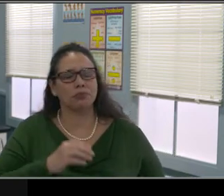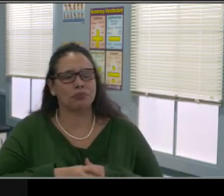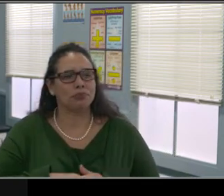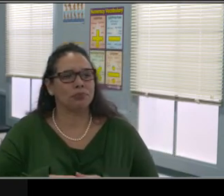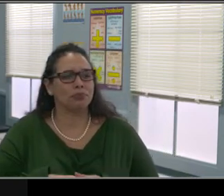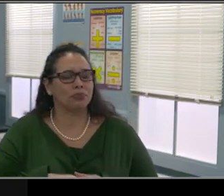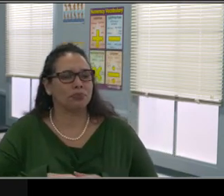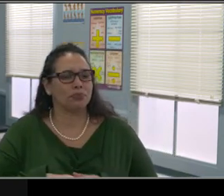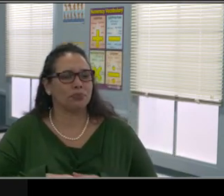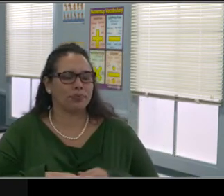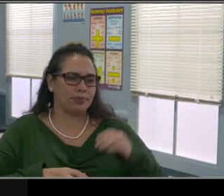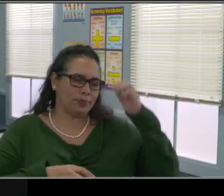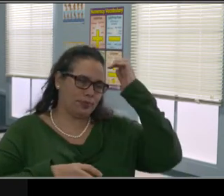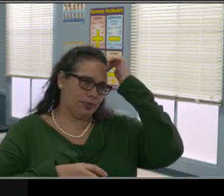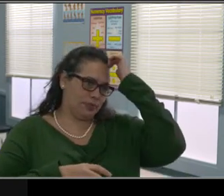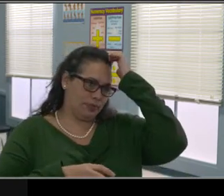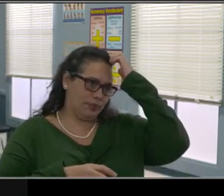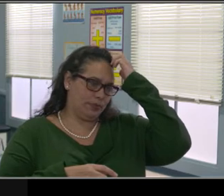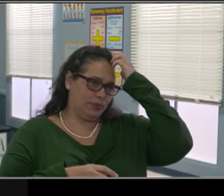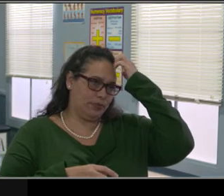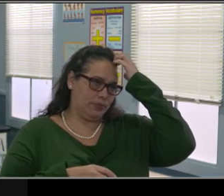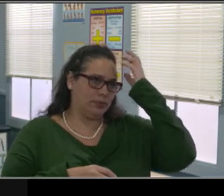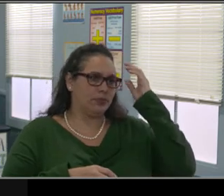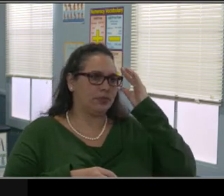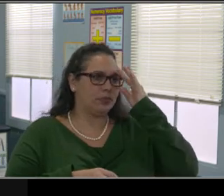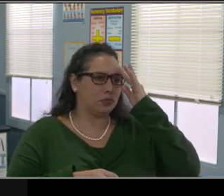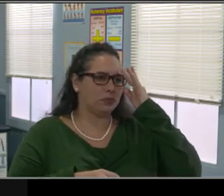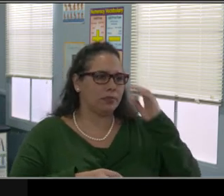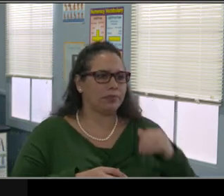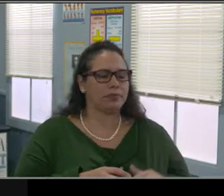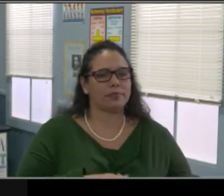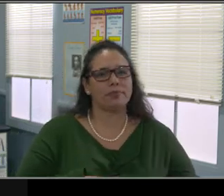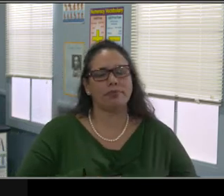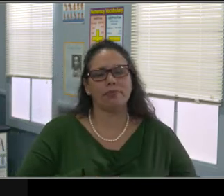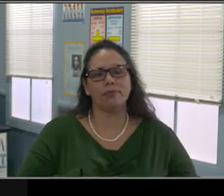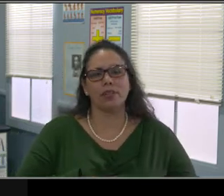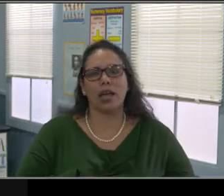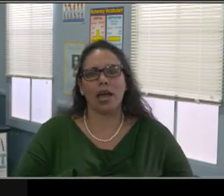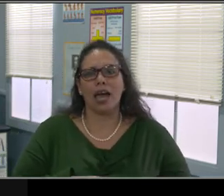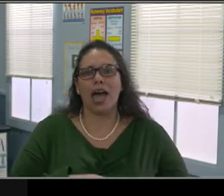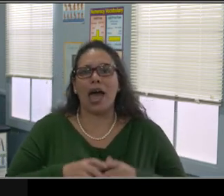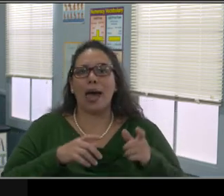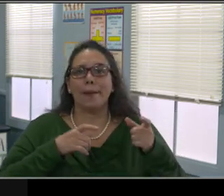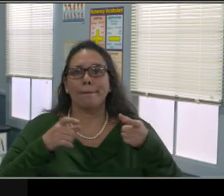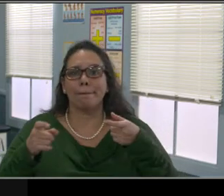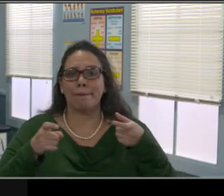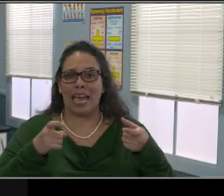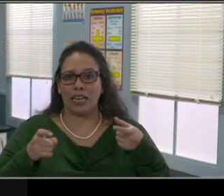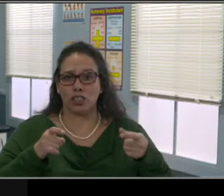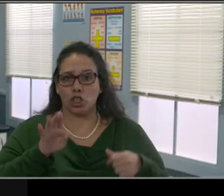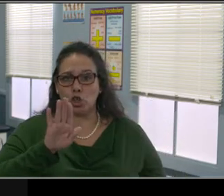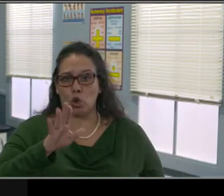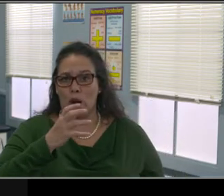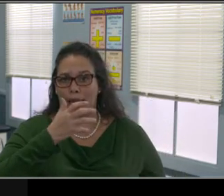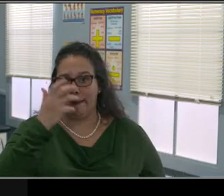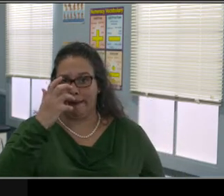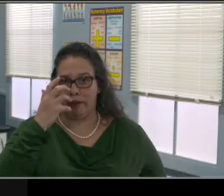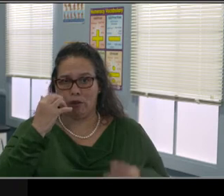we will withdraw and we will sulk and we will push it down and it will hurt.